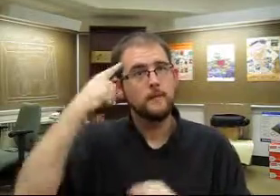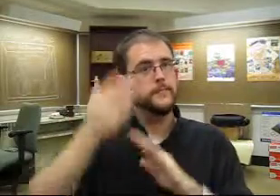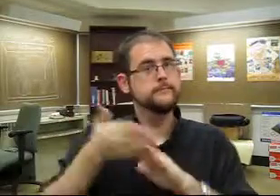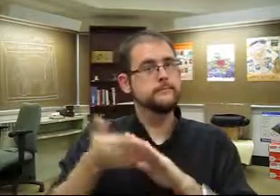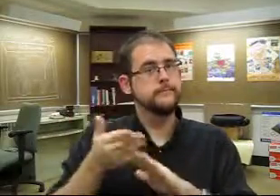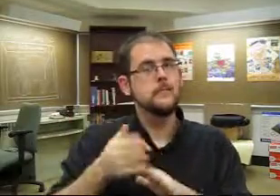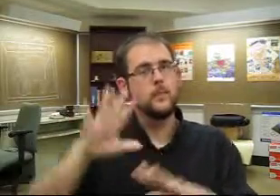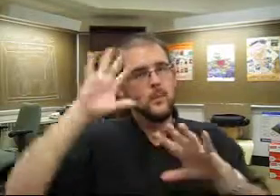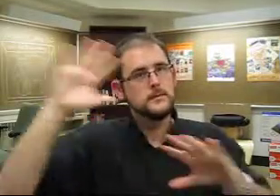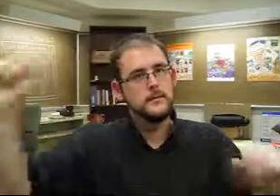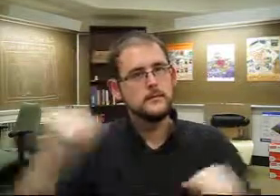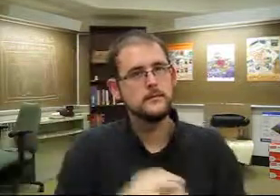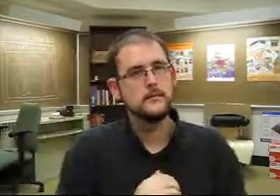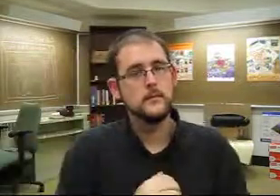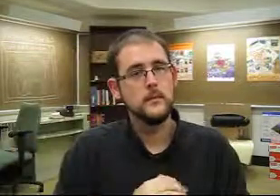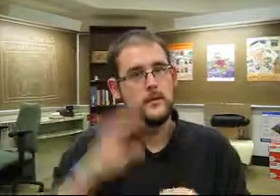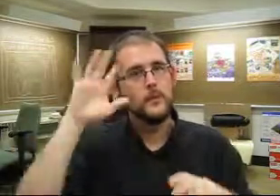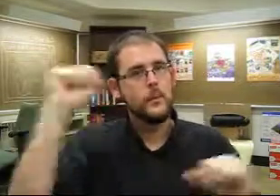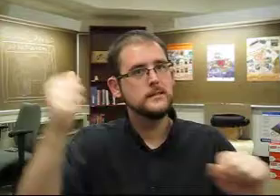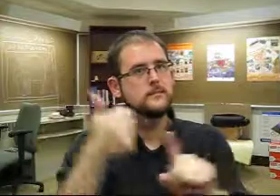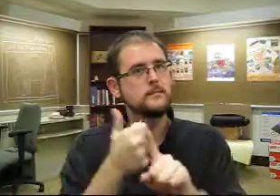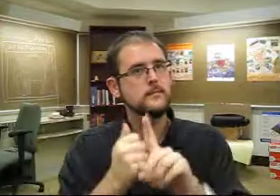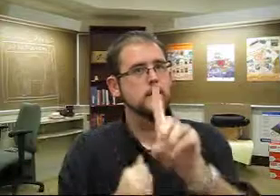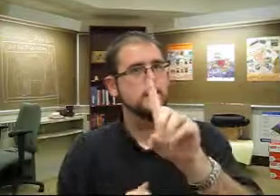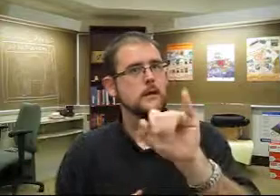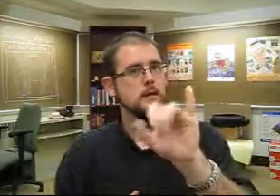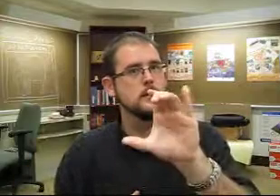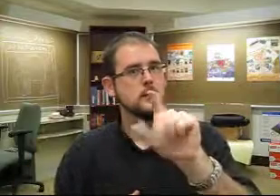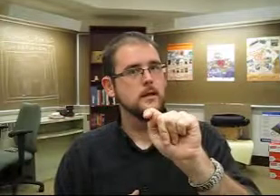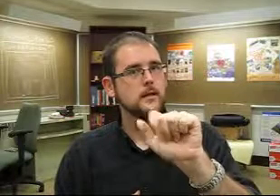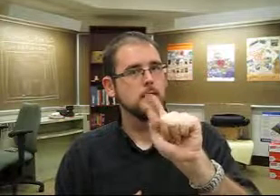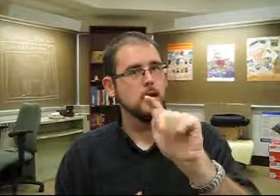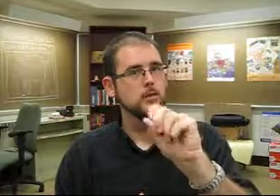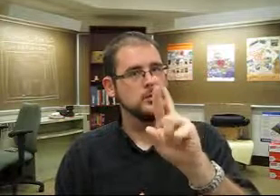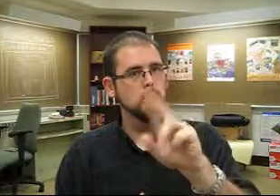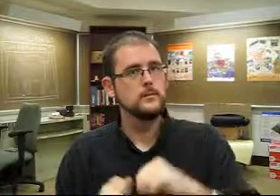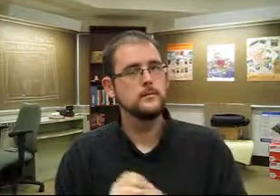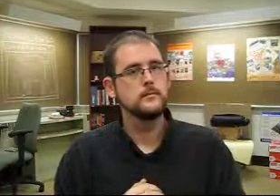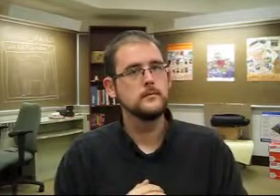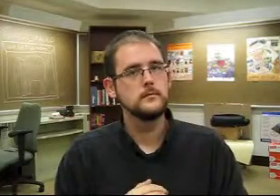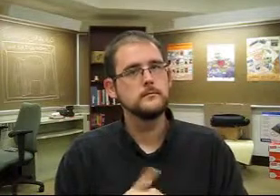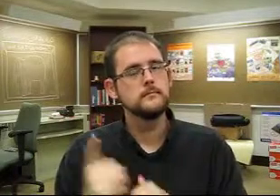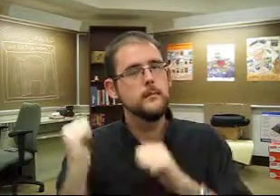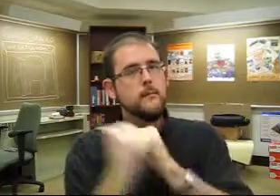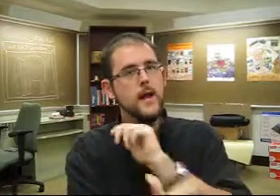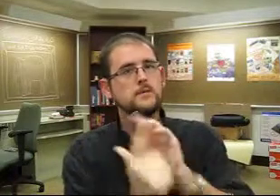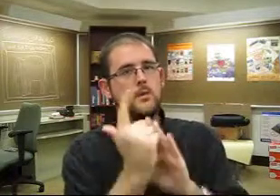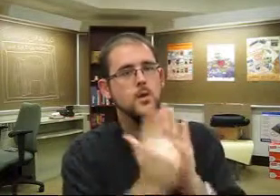A president is installed. Unfortunately, he's a dictator.